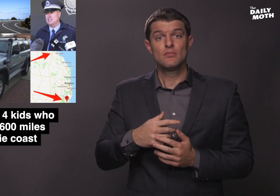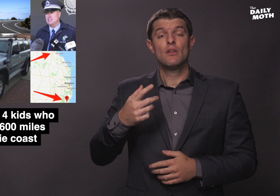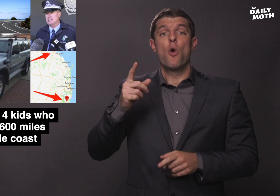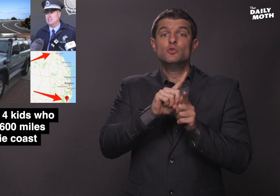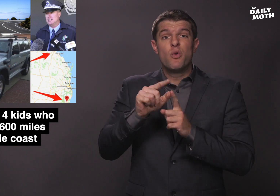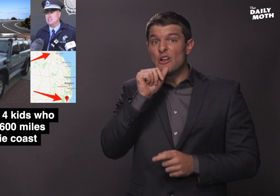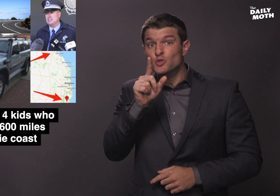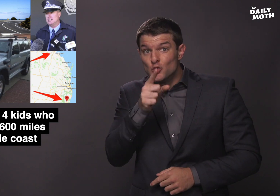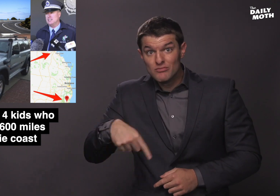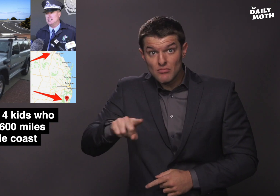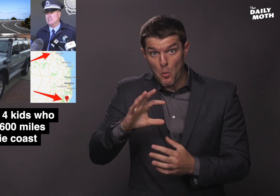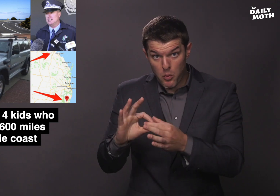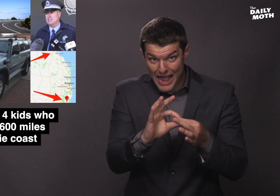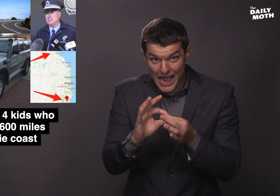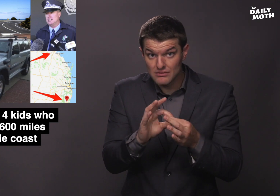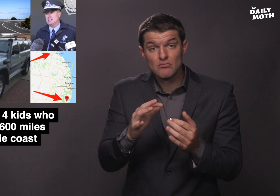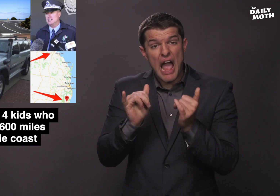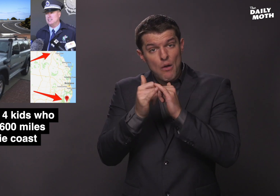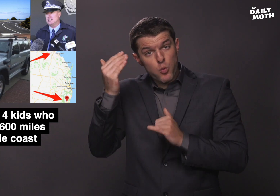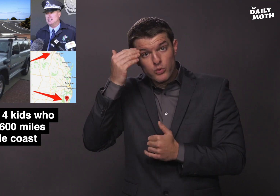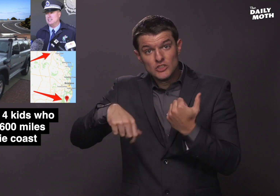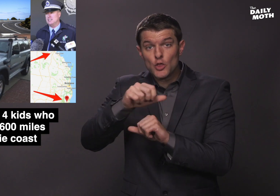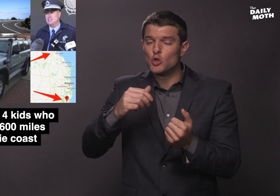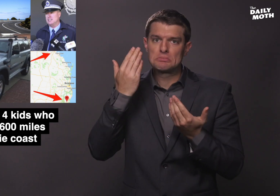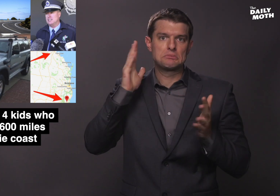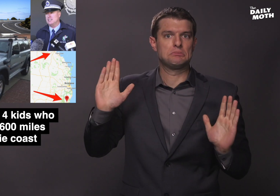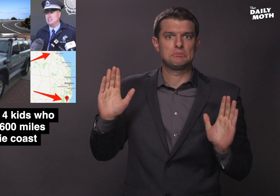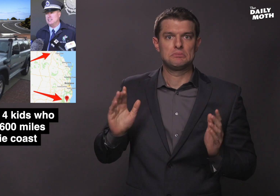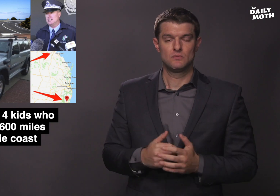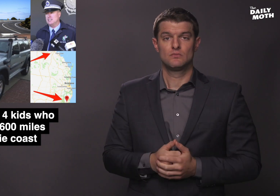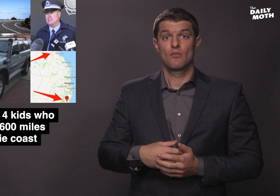Also, they don't know if the children are related or how they know each other.